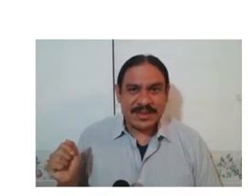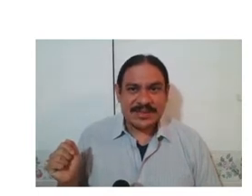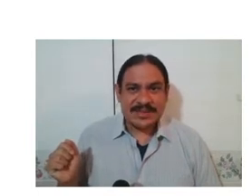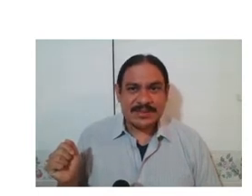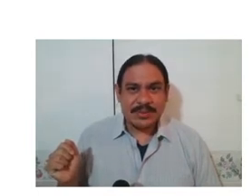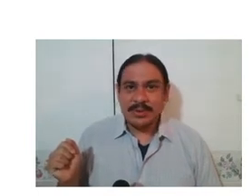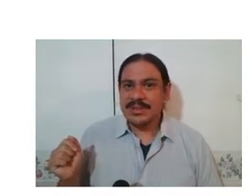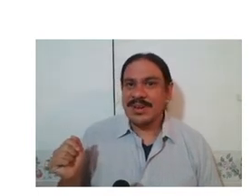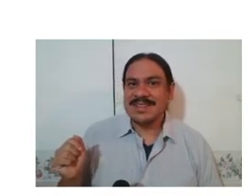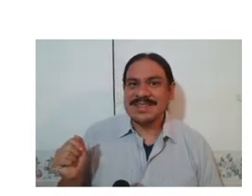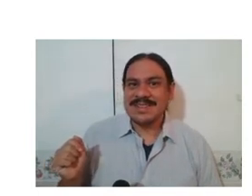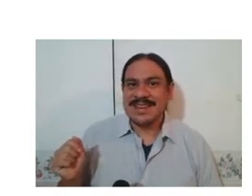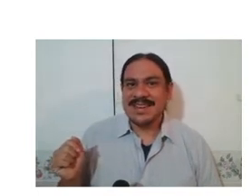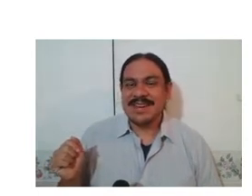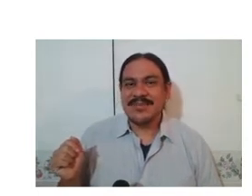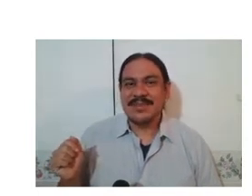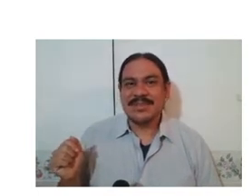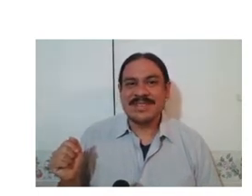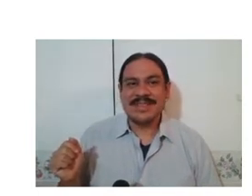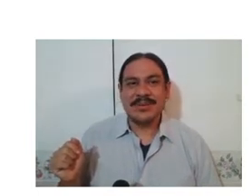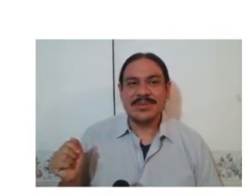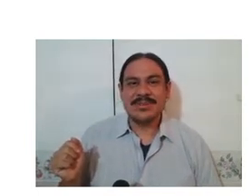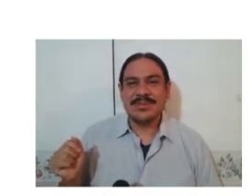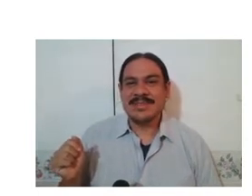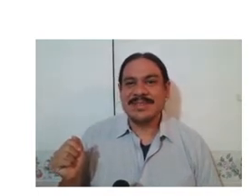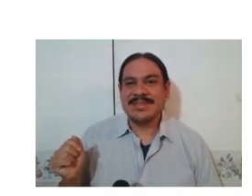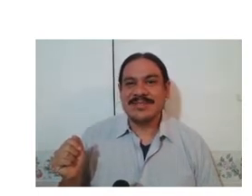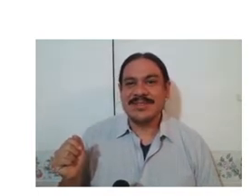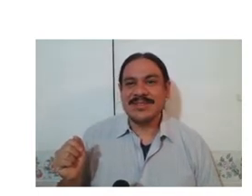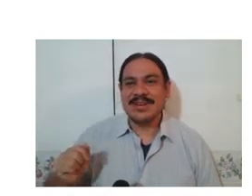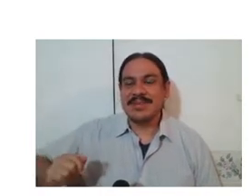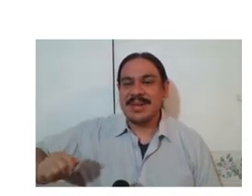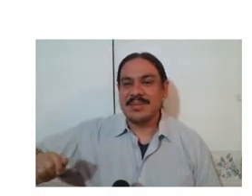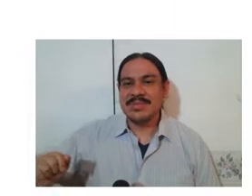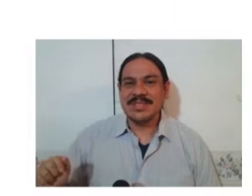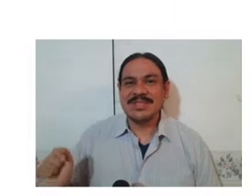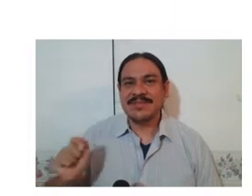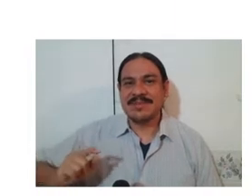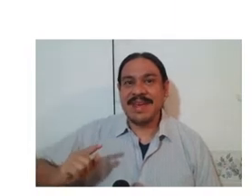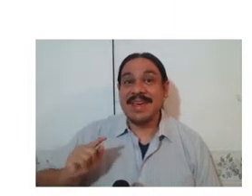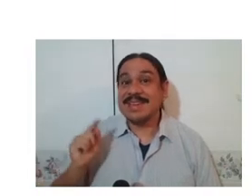is making a sign from dgs (Deutsche Gebärdensprache)